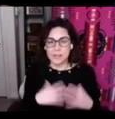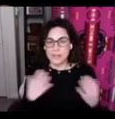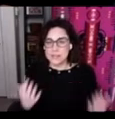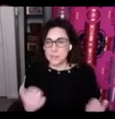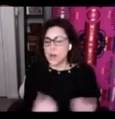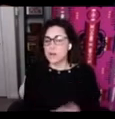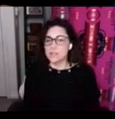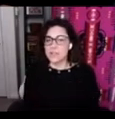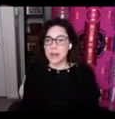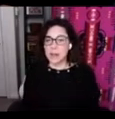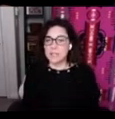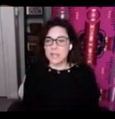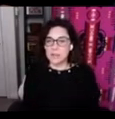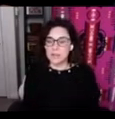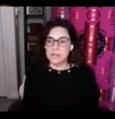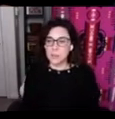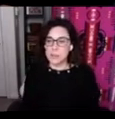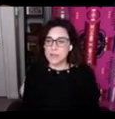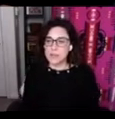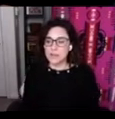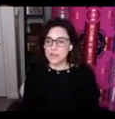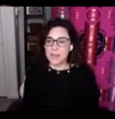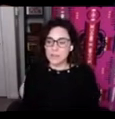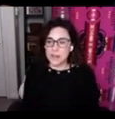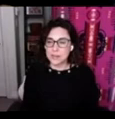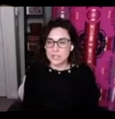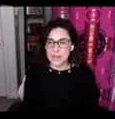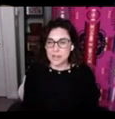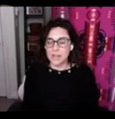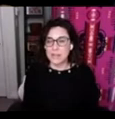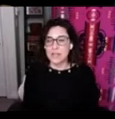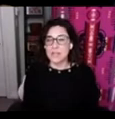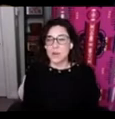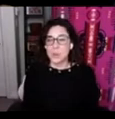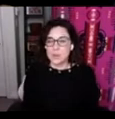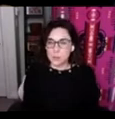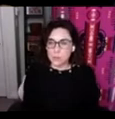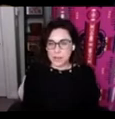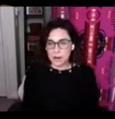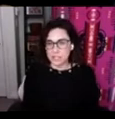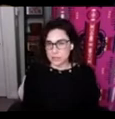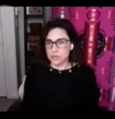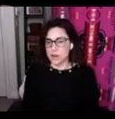these partners have come together is that we came to understand that we know that our children are